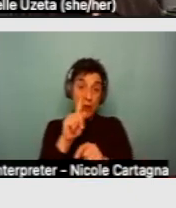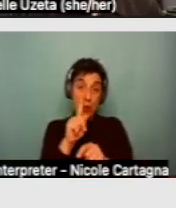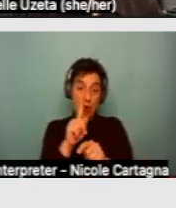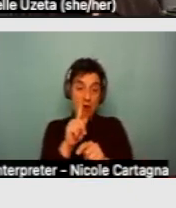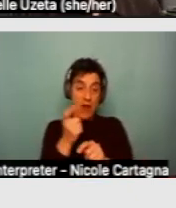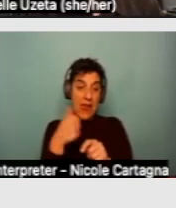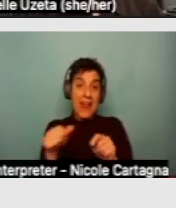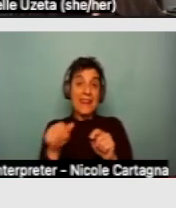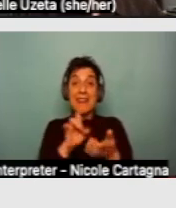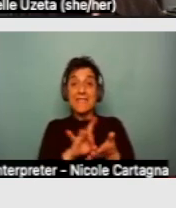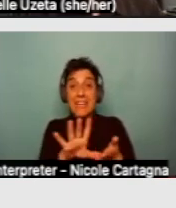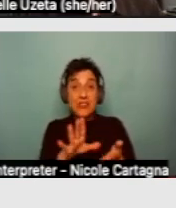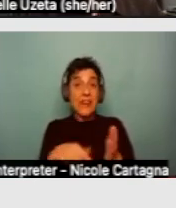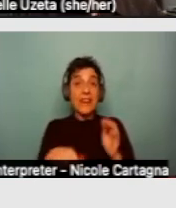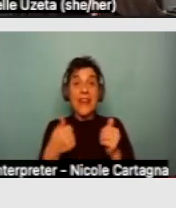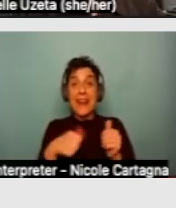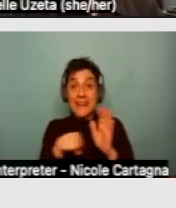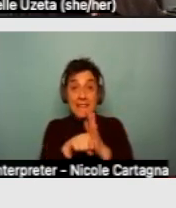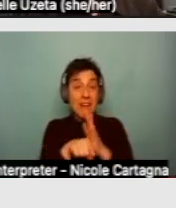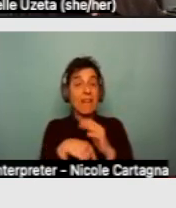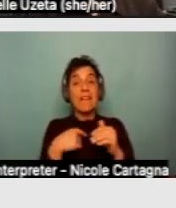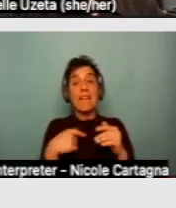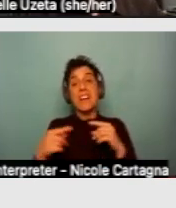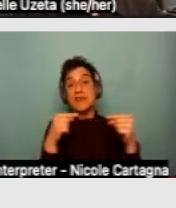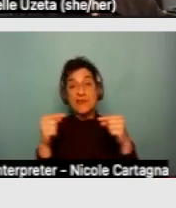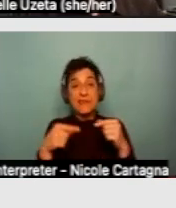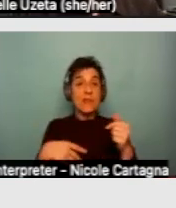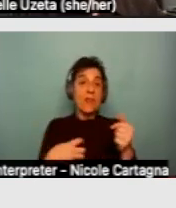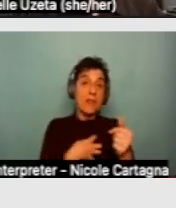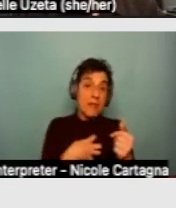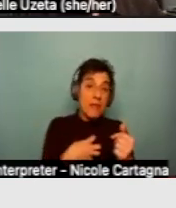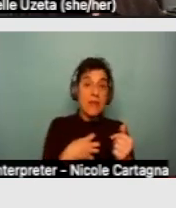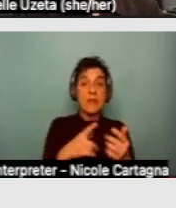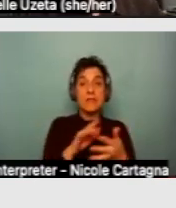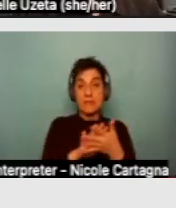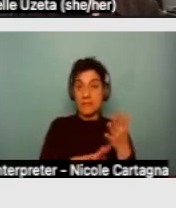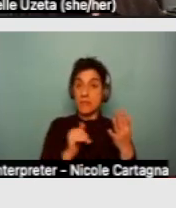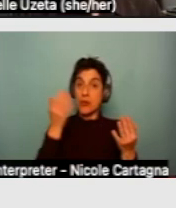eviction, neighbor disputes, or complaints. So keep that in mind.